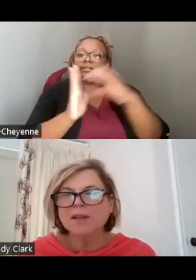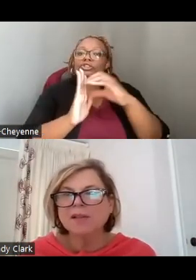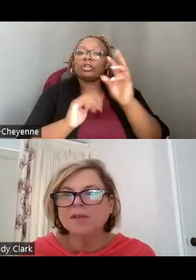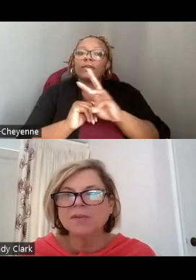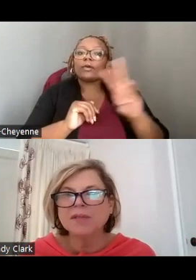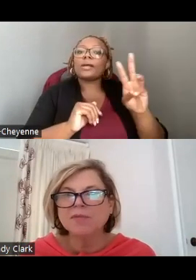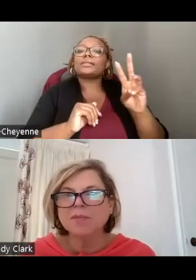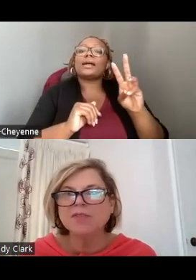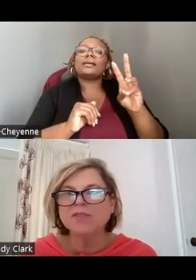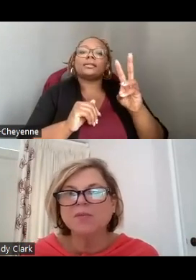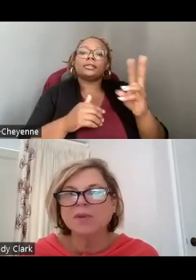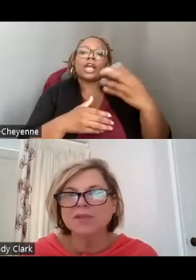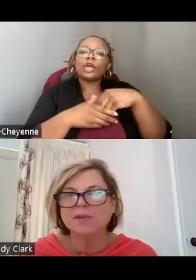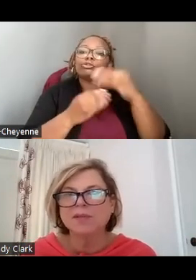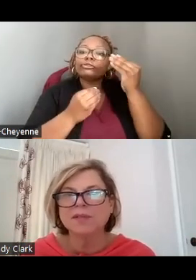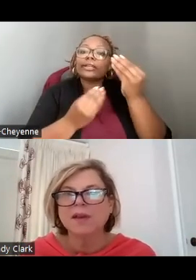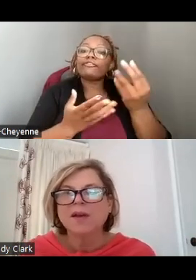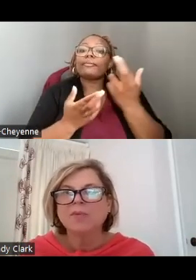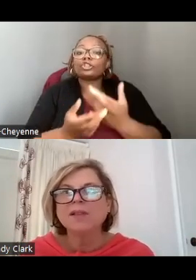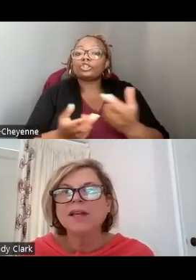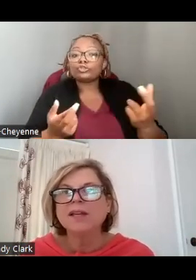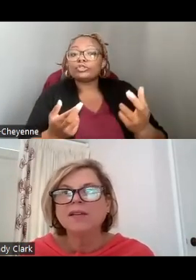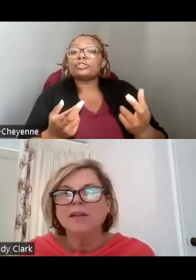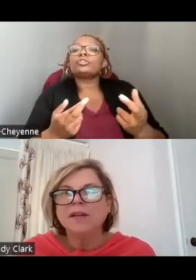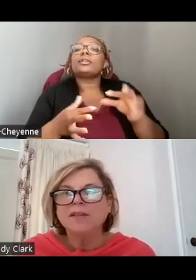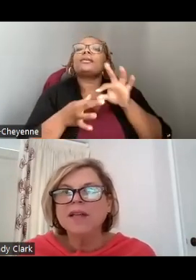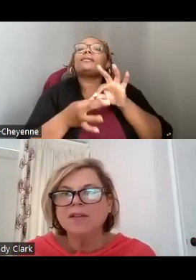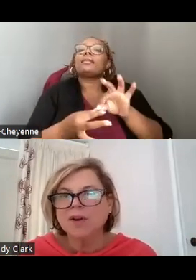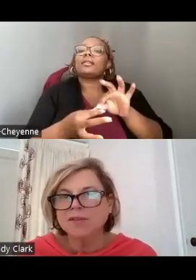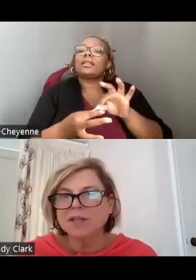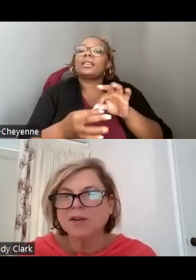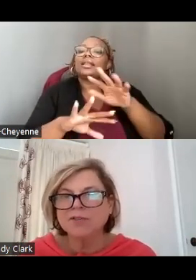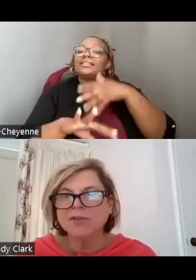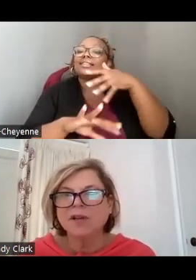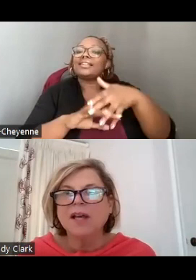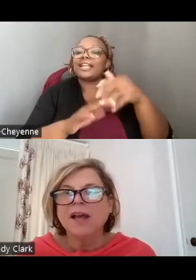THAT INCLUDES INFORMATION AND RESOURCES RELATED TO NATIVE ARTS AND CULTURE.